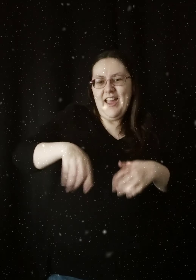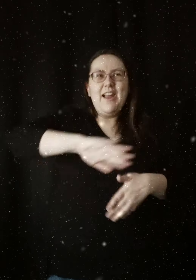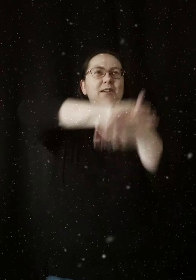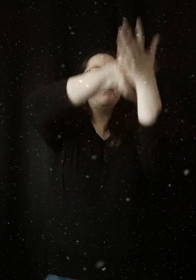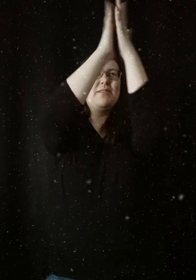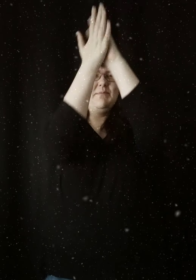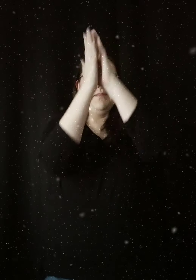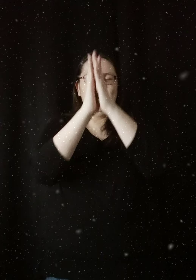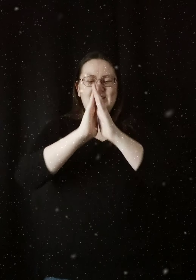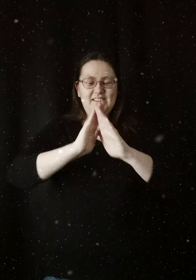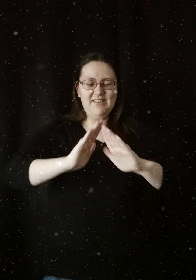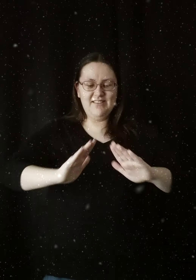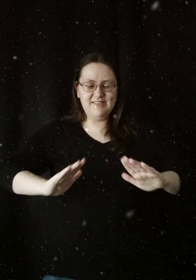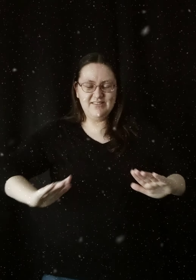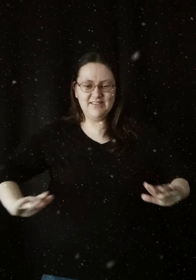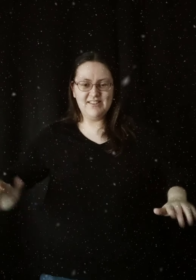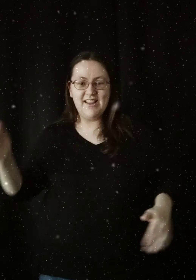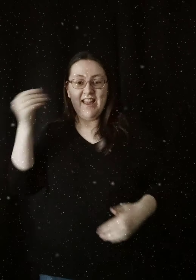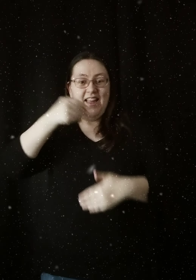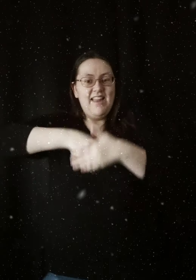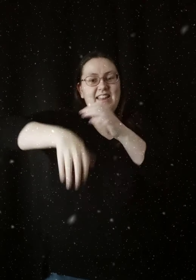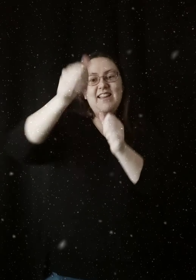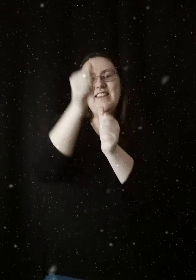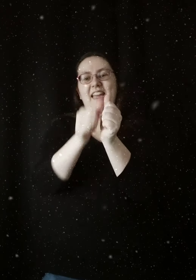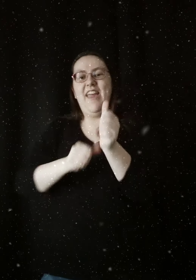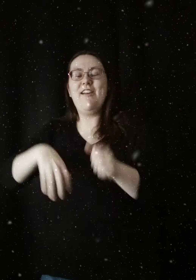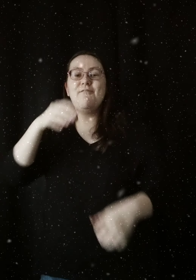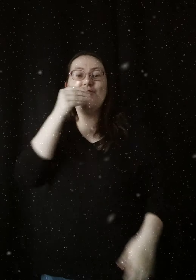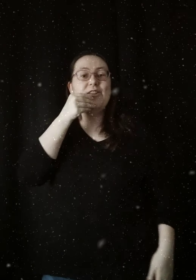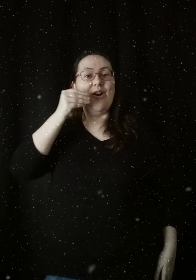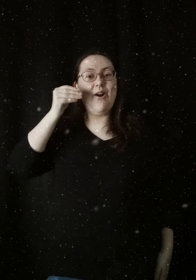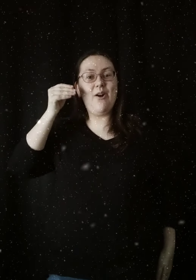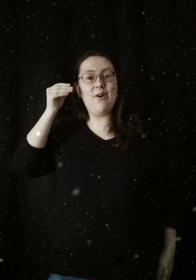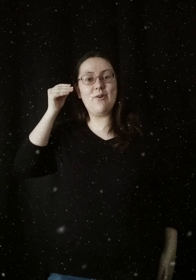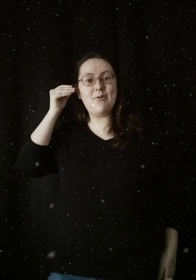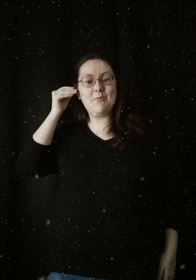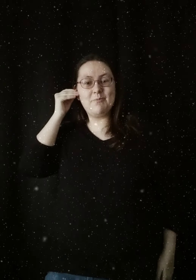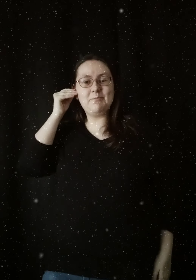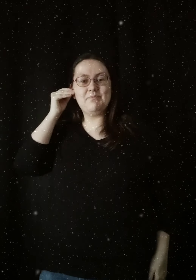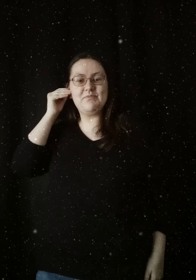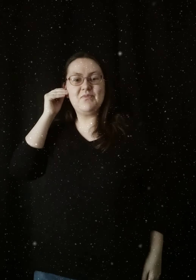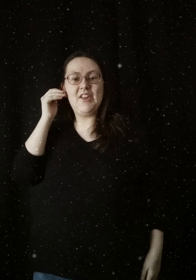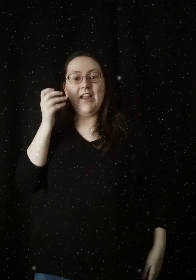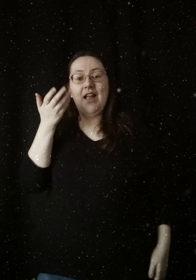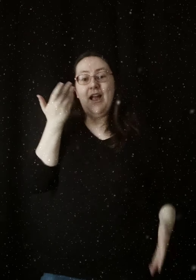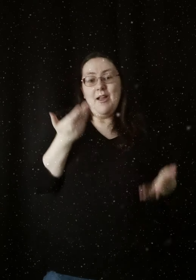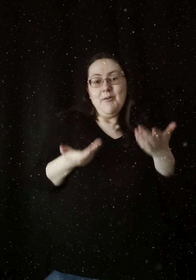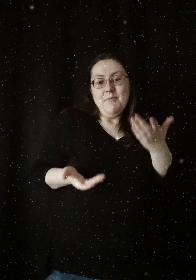May there be peace In every home